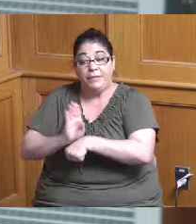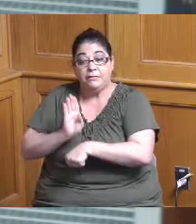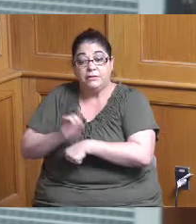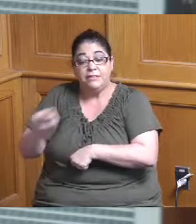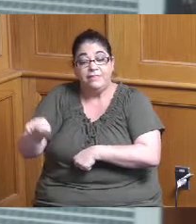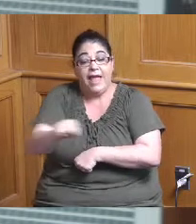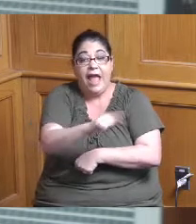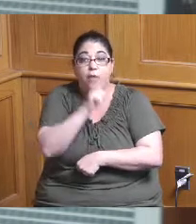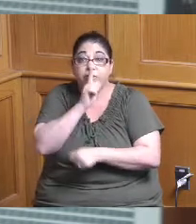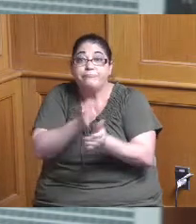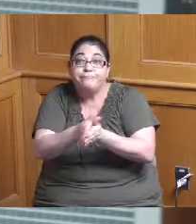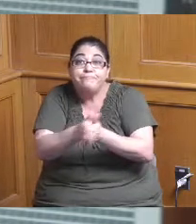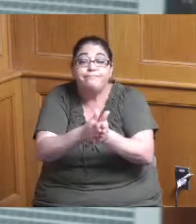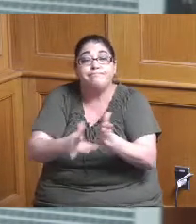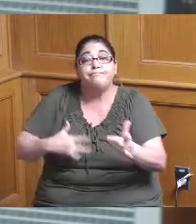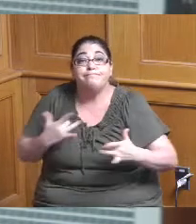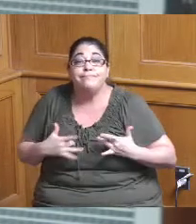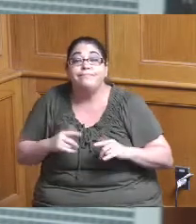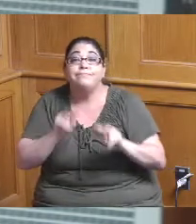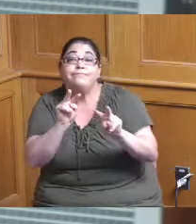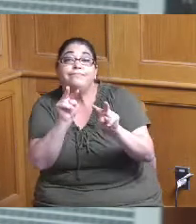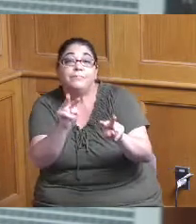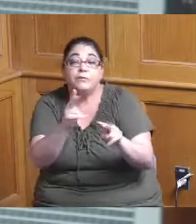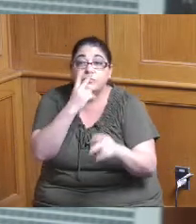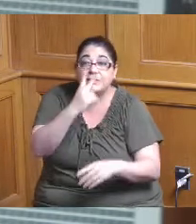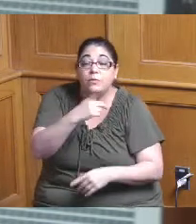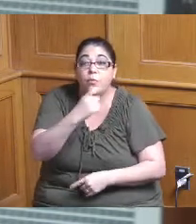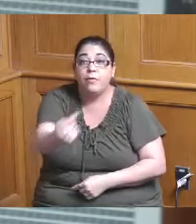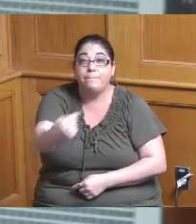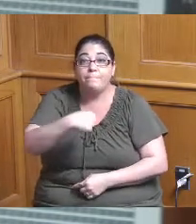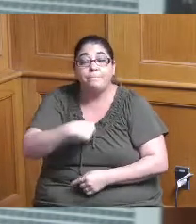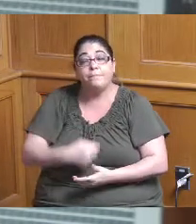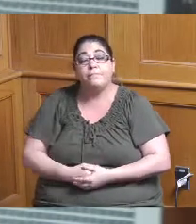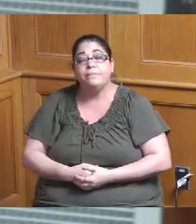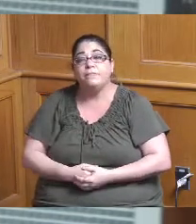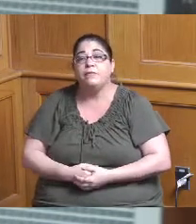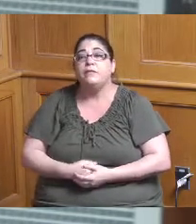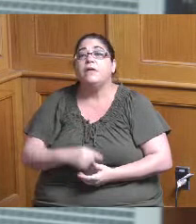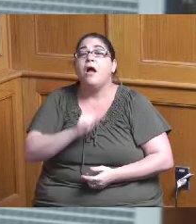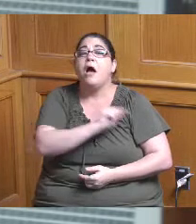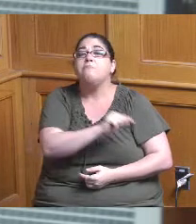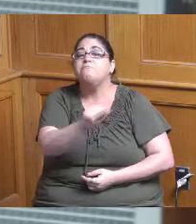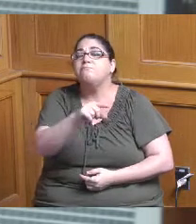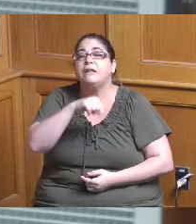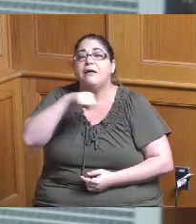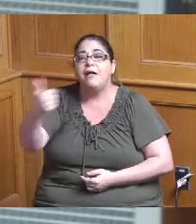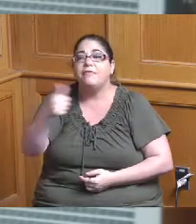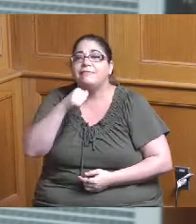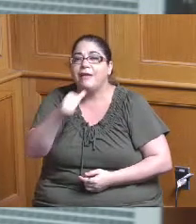enthusiasm for participating and the few that haven't responded yet plan to follow up with them